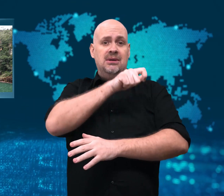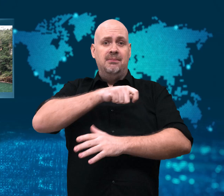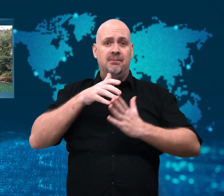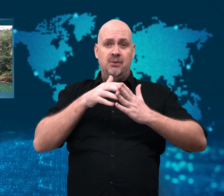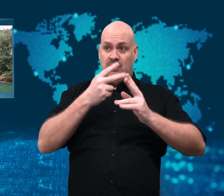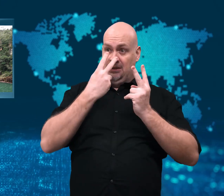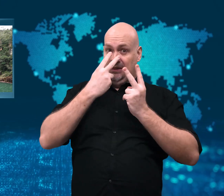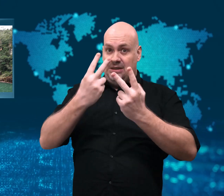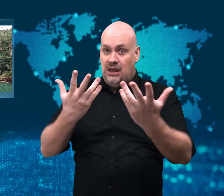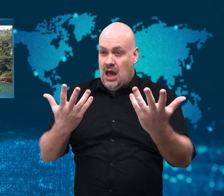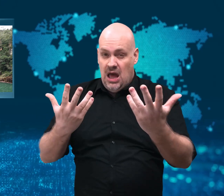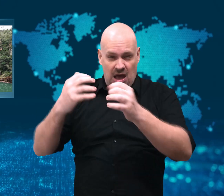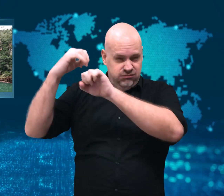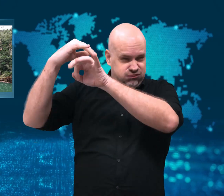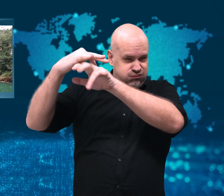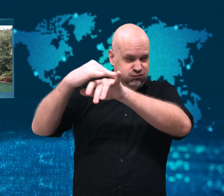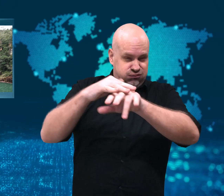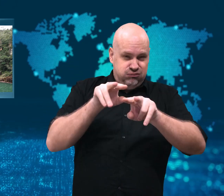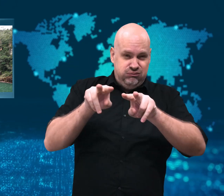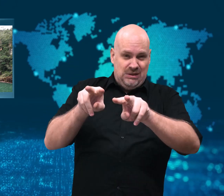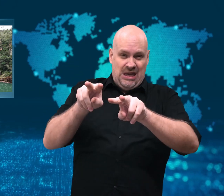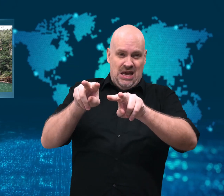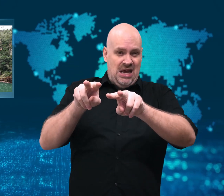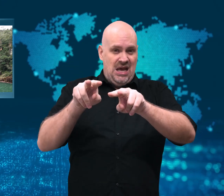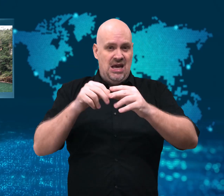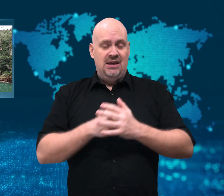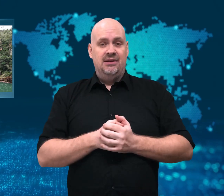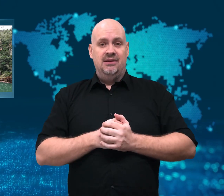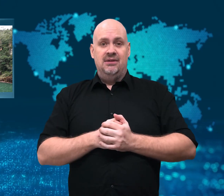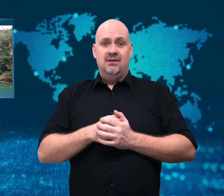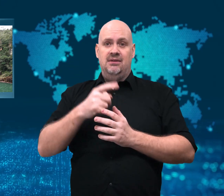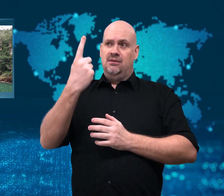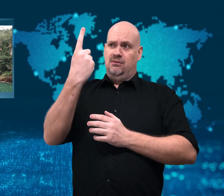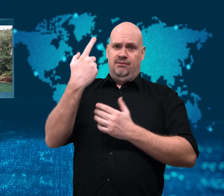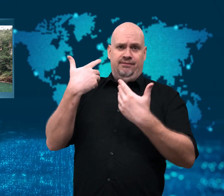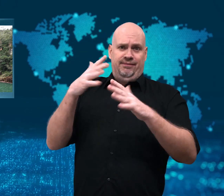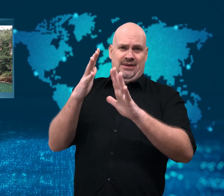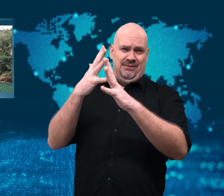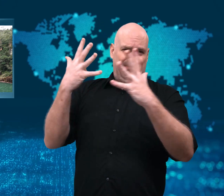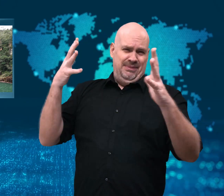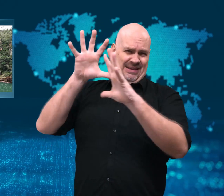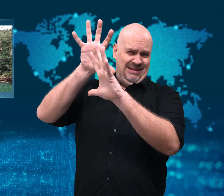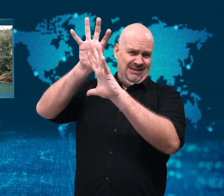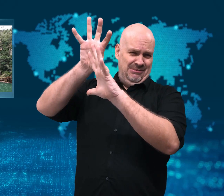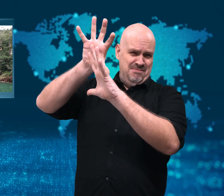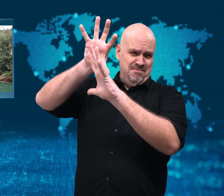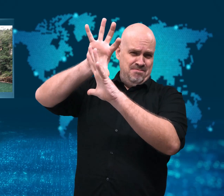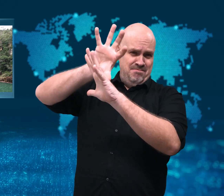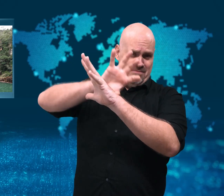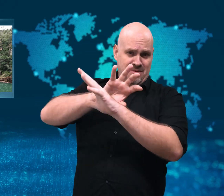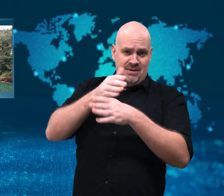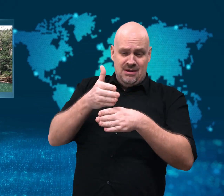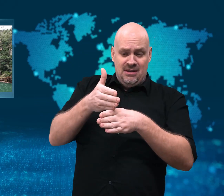several boats while others watched helplessly from other vessels.